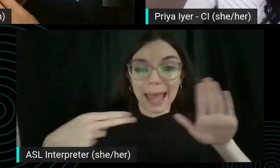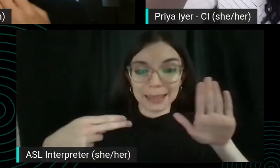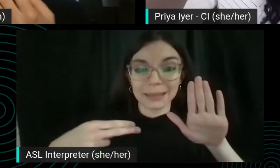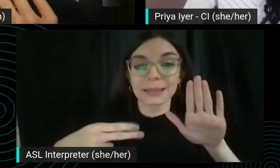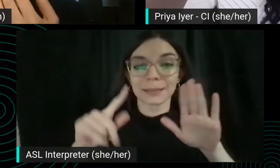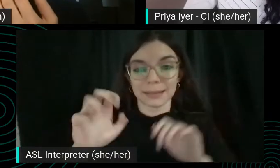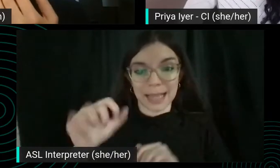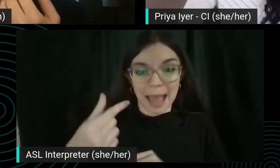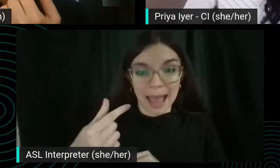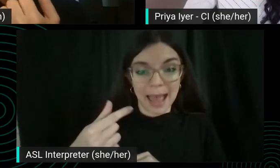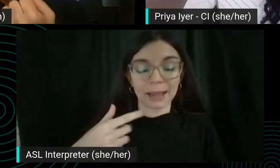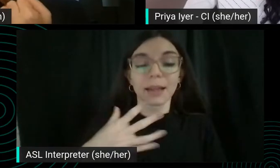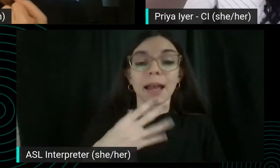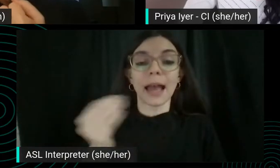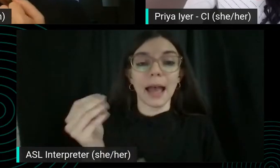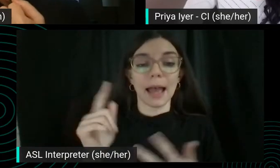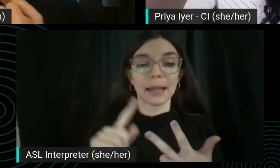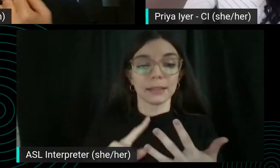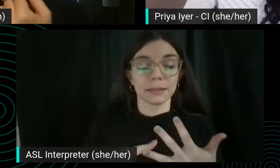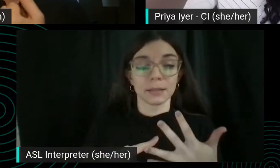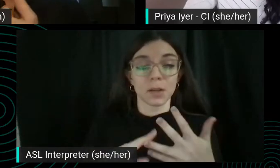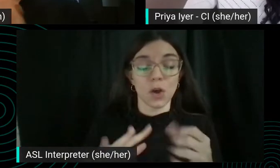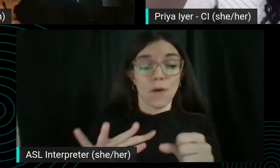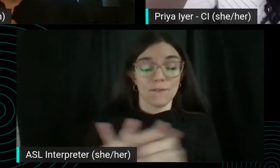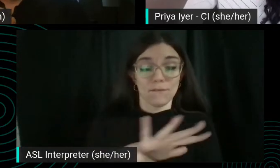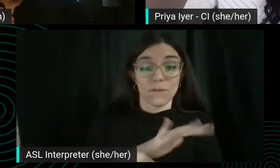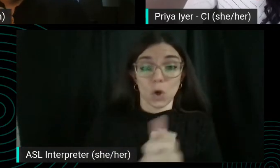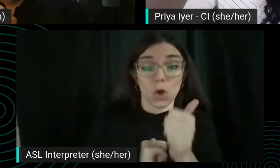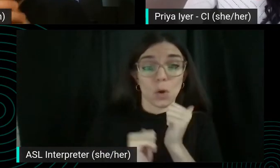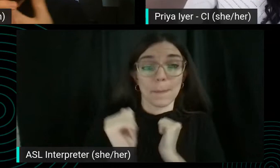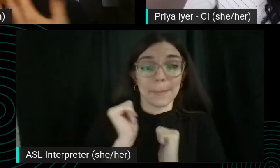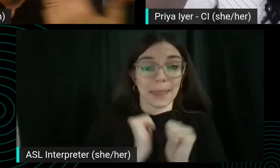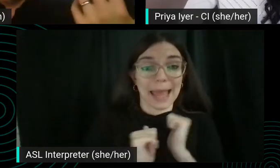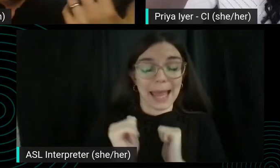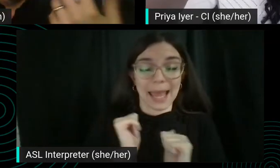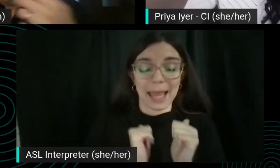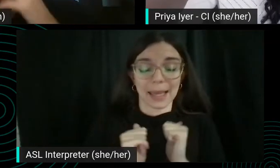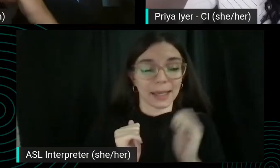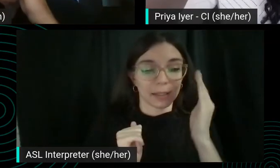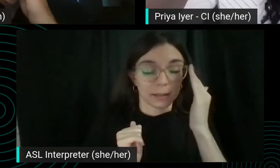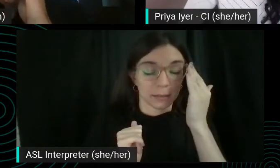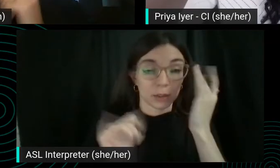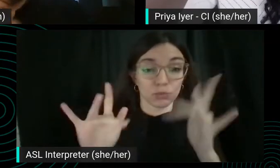As well as, like, full play recording, like full recording of plays in